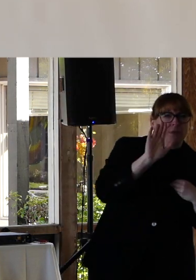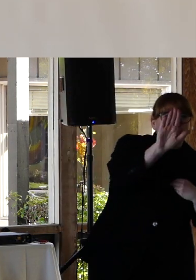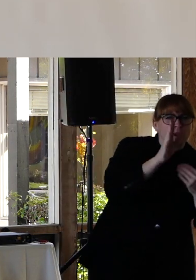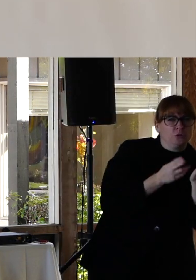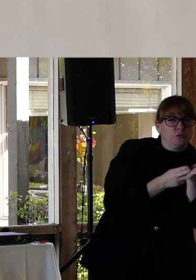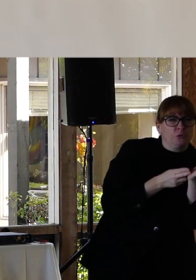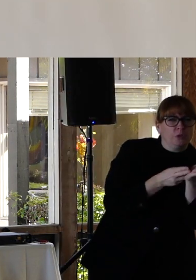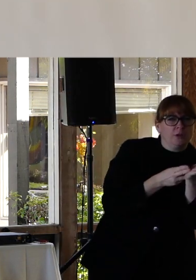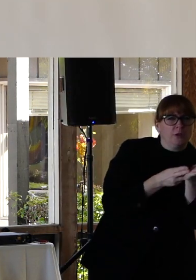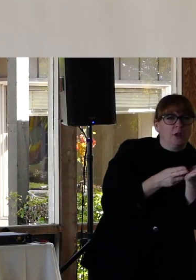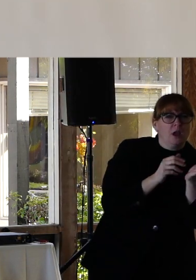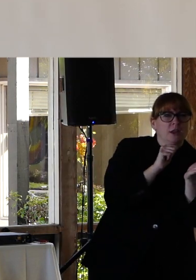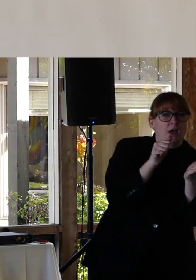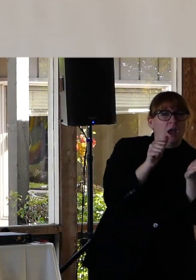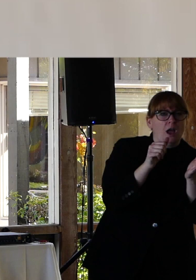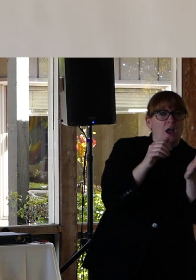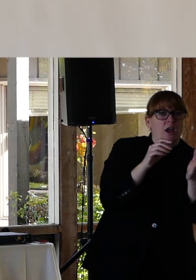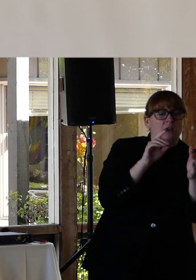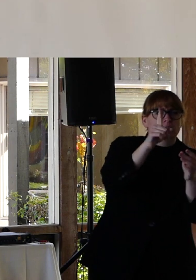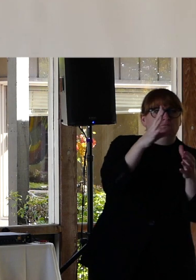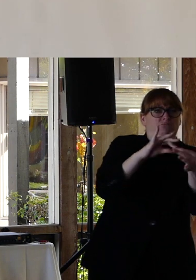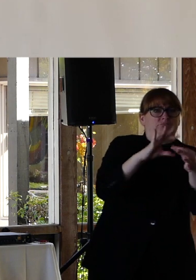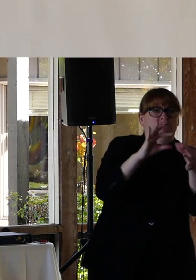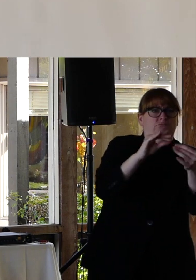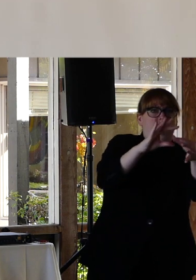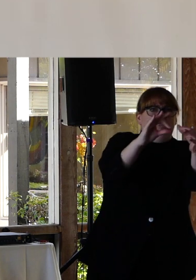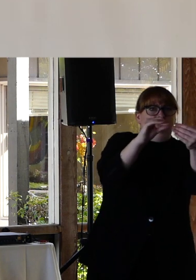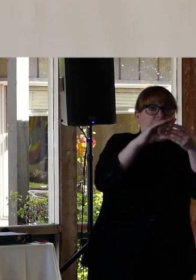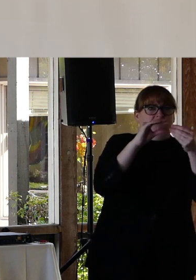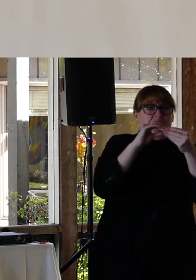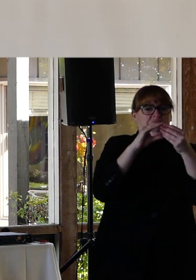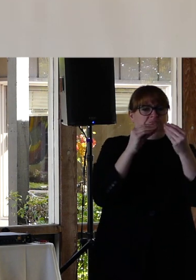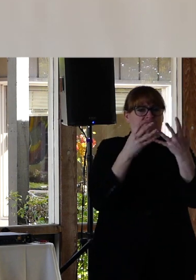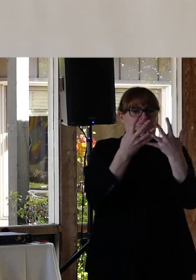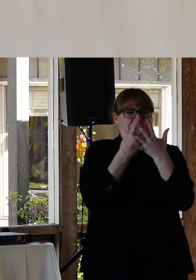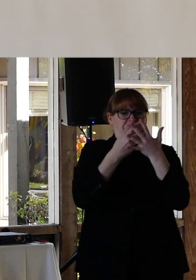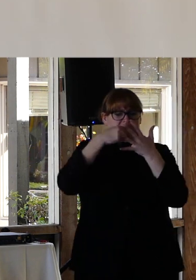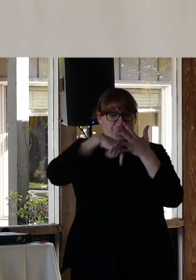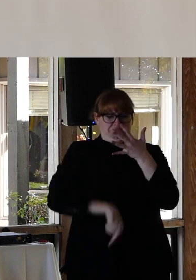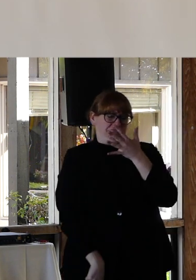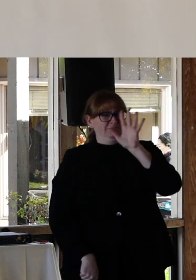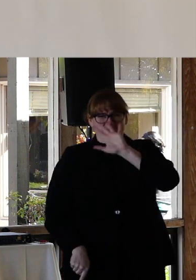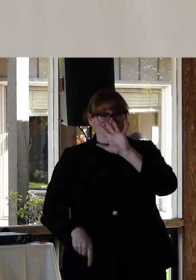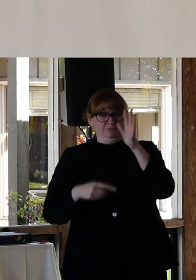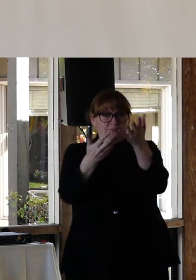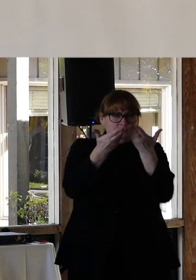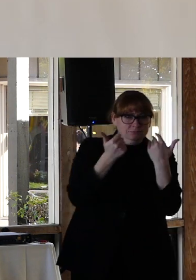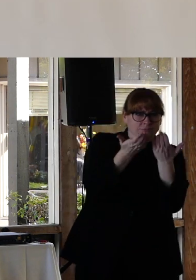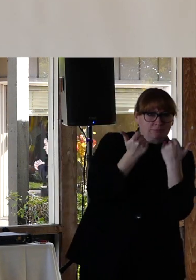to filter it through your own lens. you can grow into a safe person for